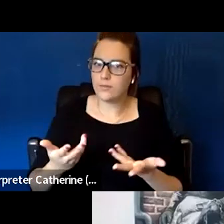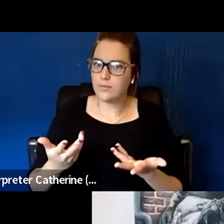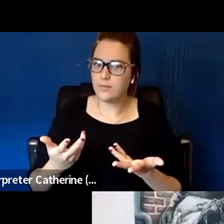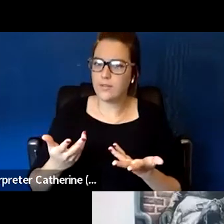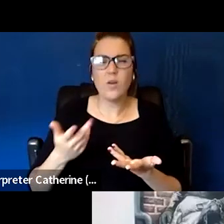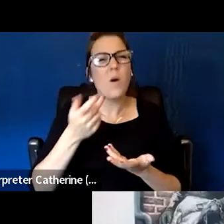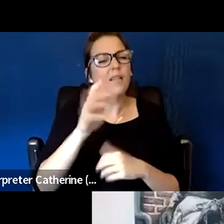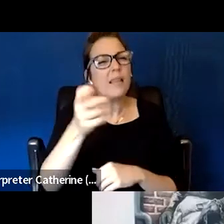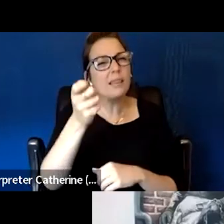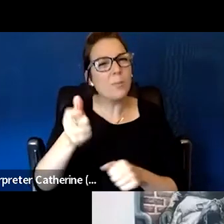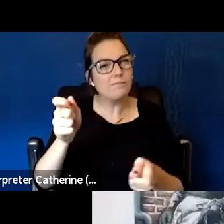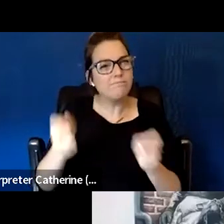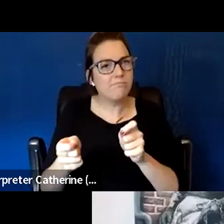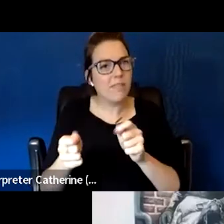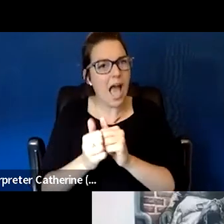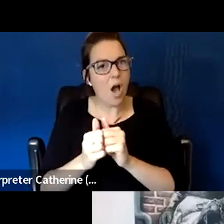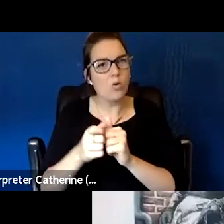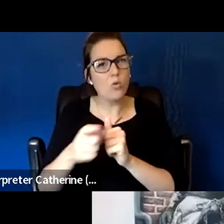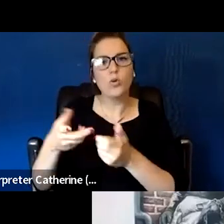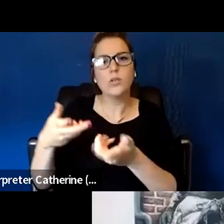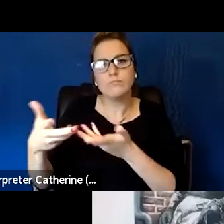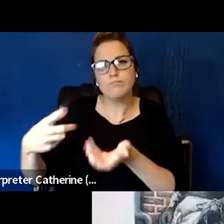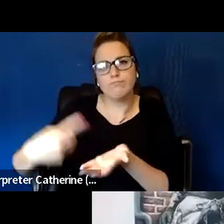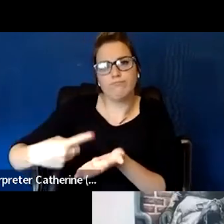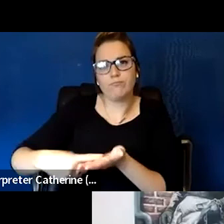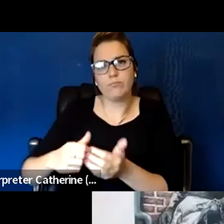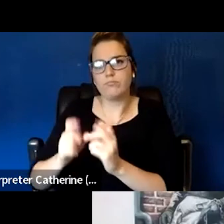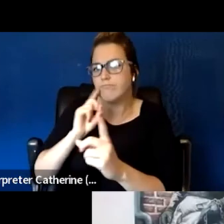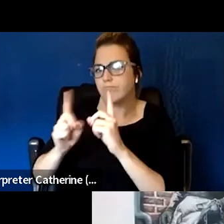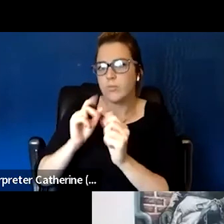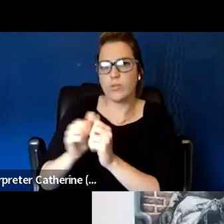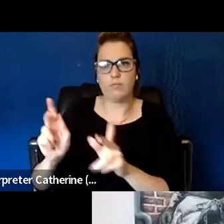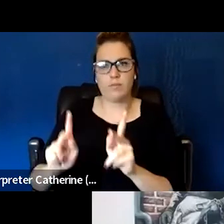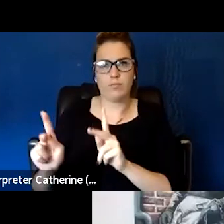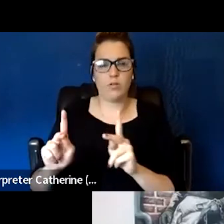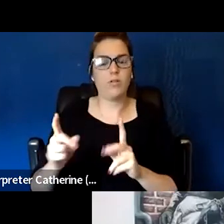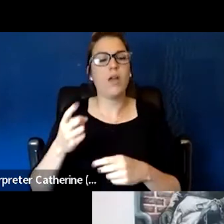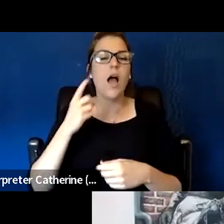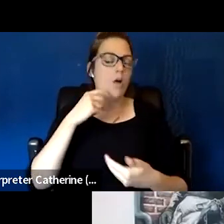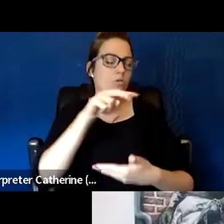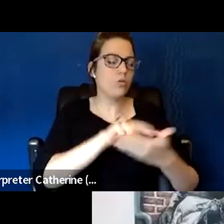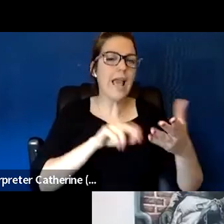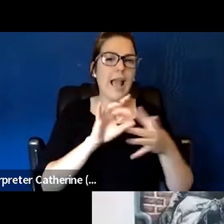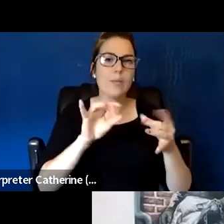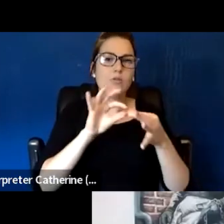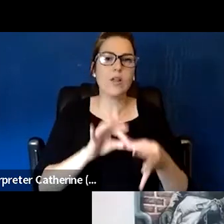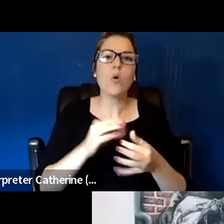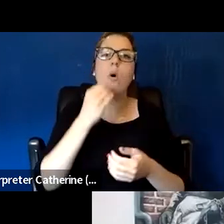in the way we show up with people. I was reading a comment of what do we do on a home visit? And my answer would be, we're checking ourselves